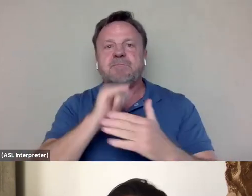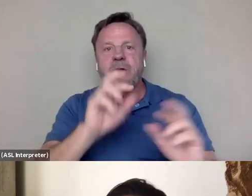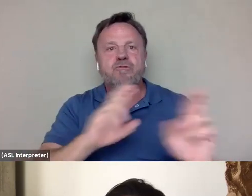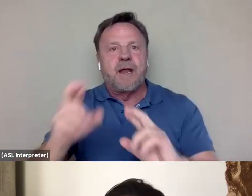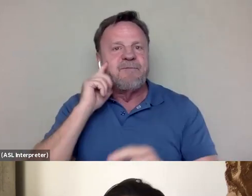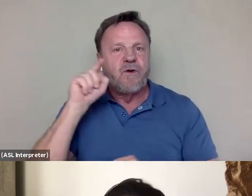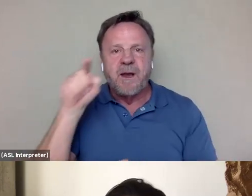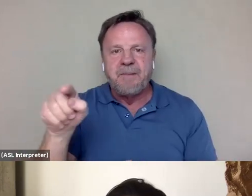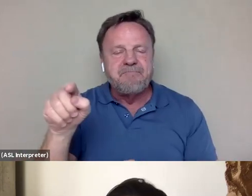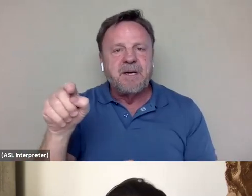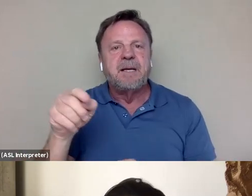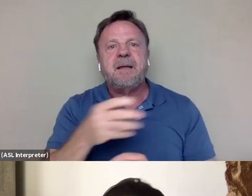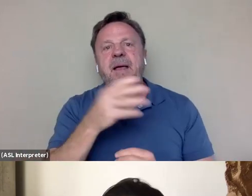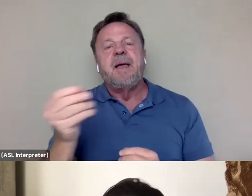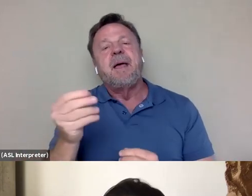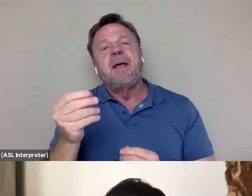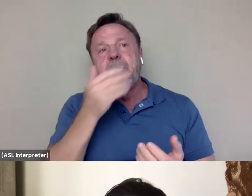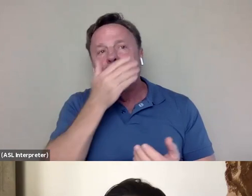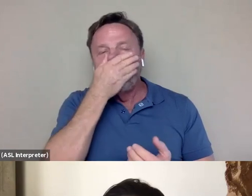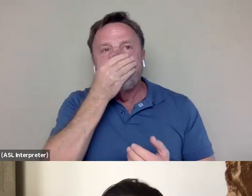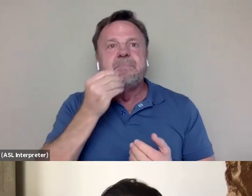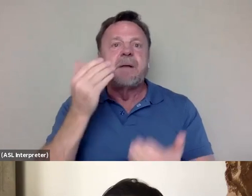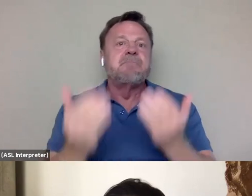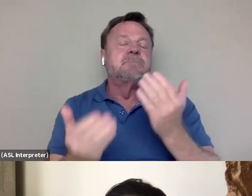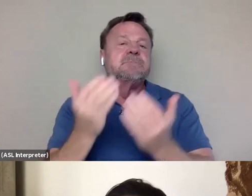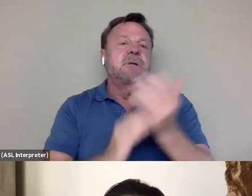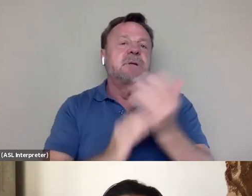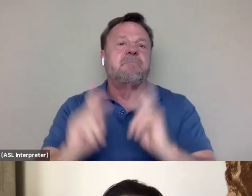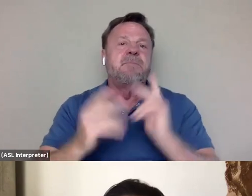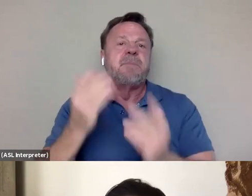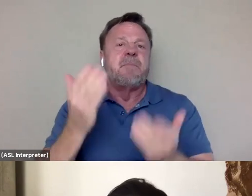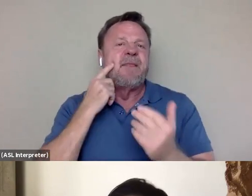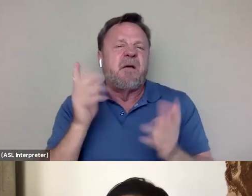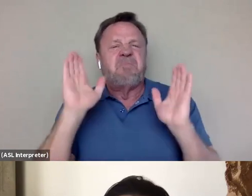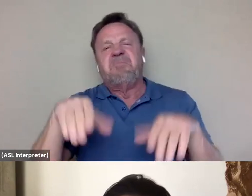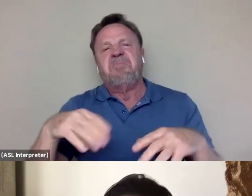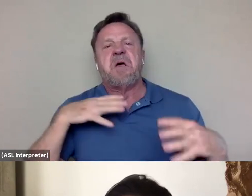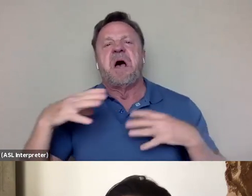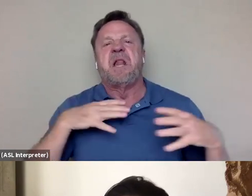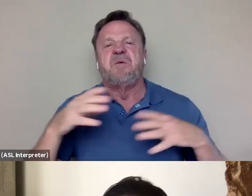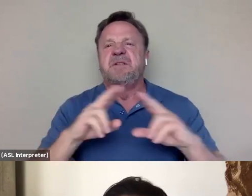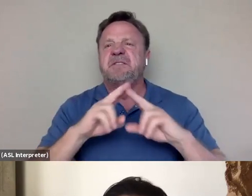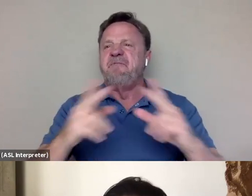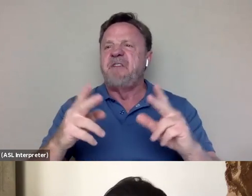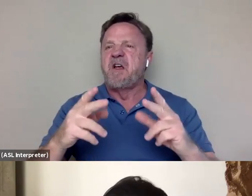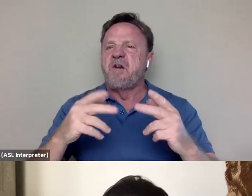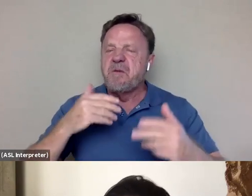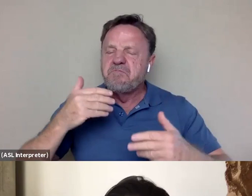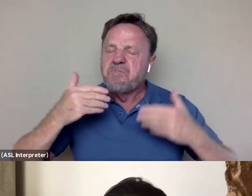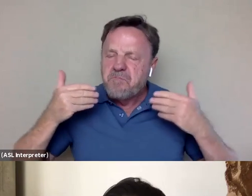And it might be some people might think that, "Oh, Hollywood is very progressive system or progressive industry."